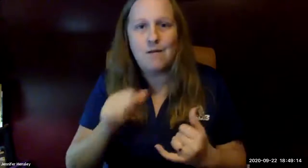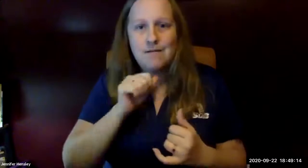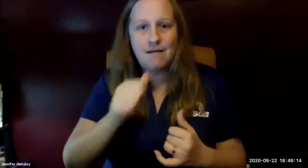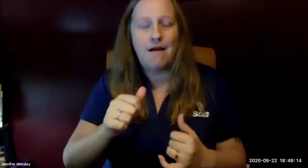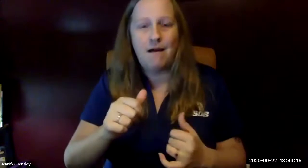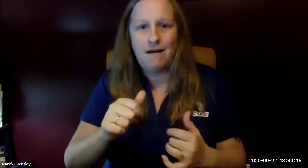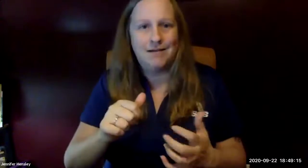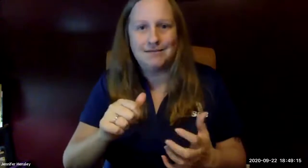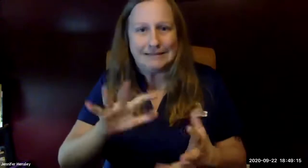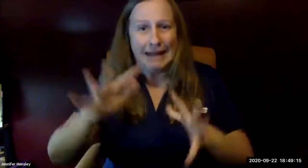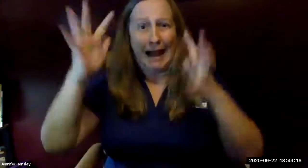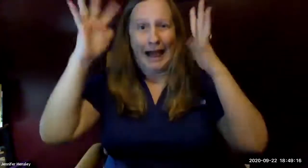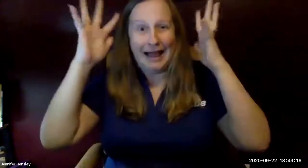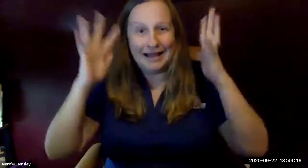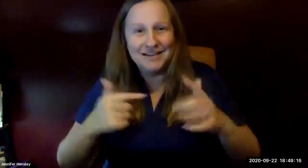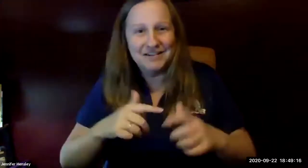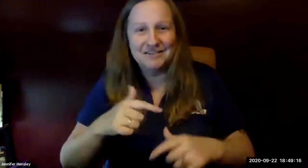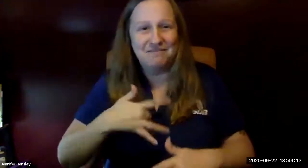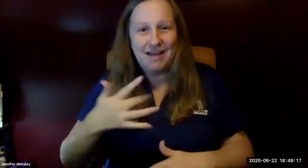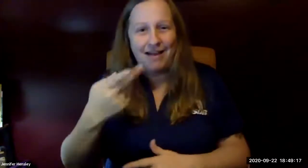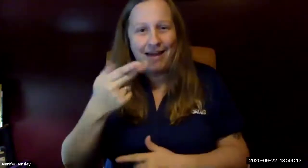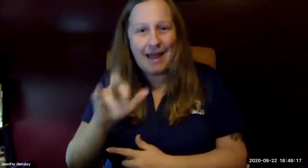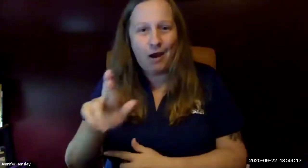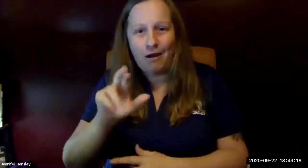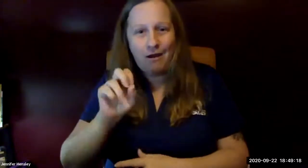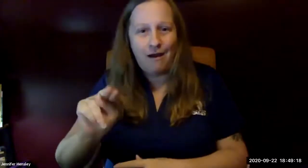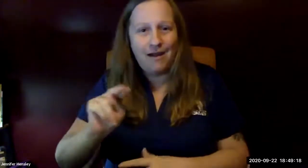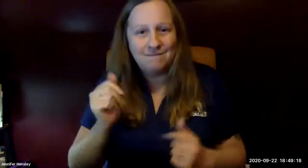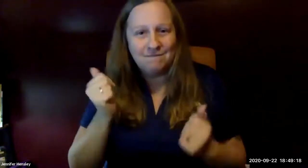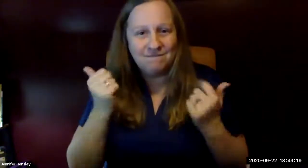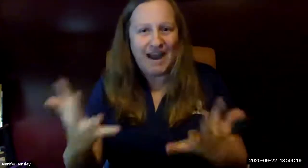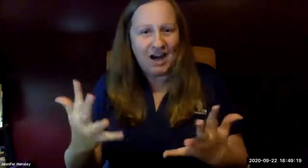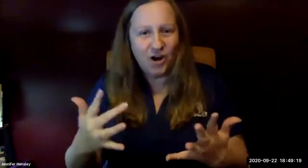lot more we've smoothed things out and we're not